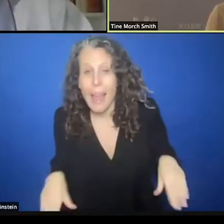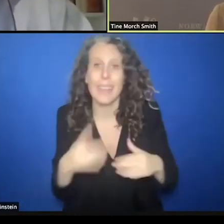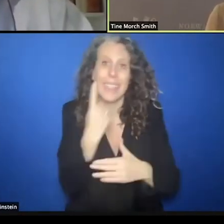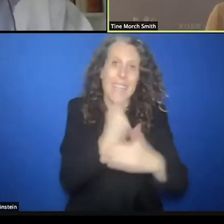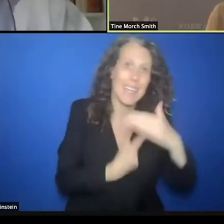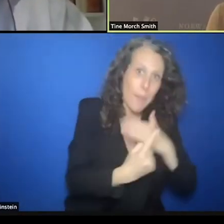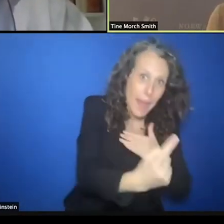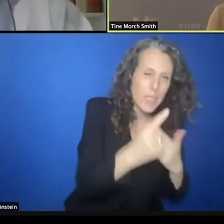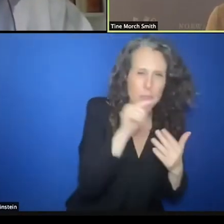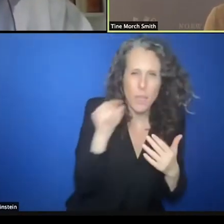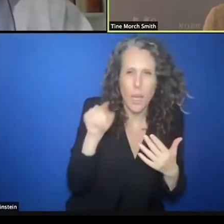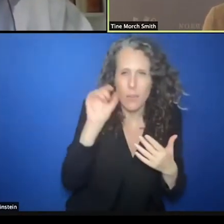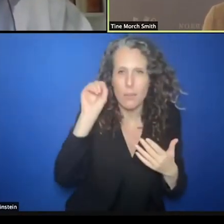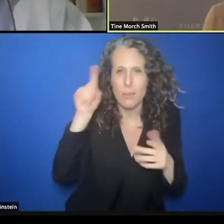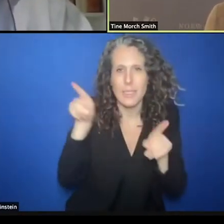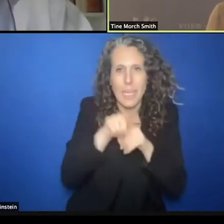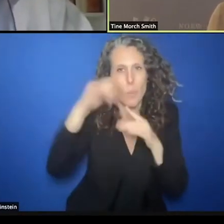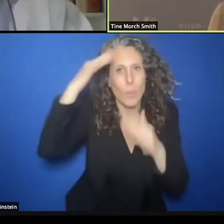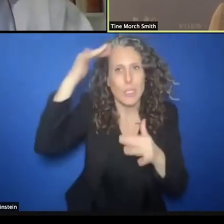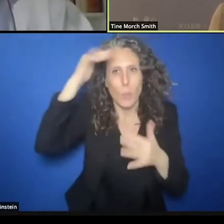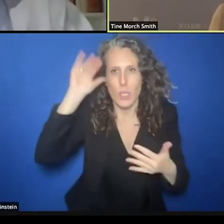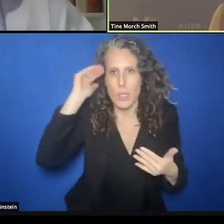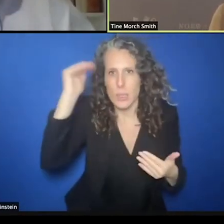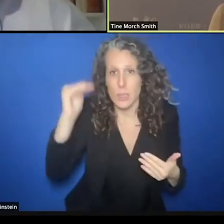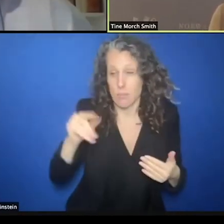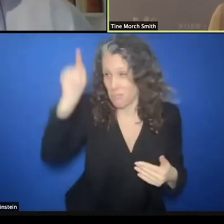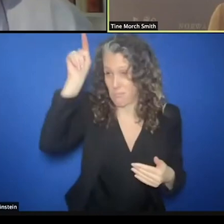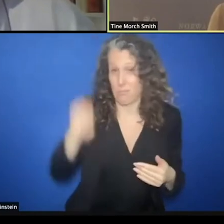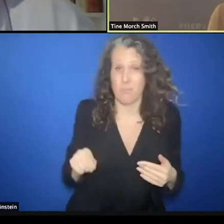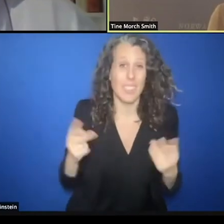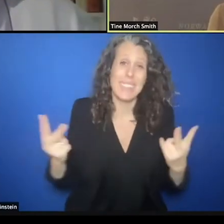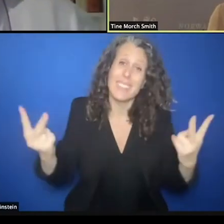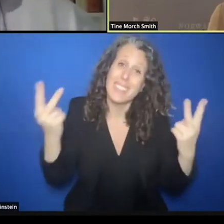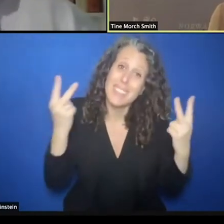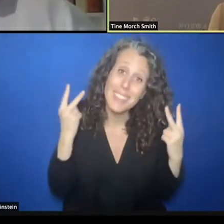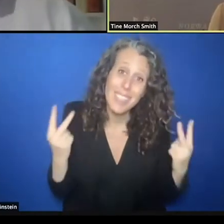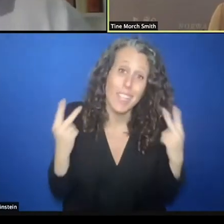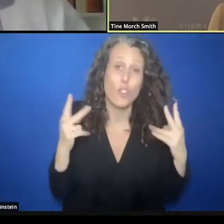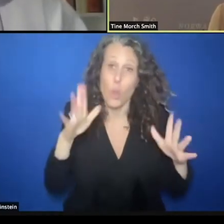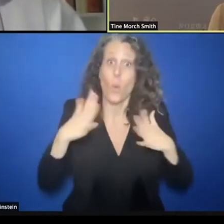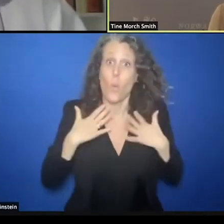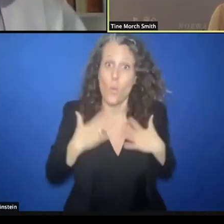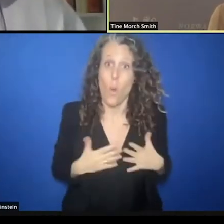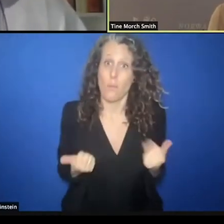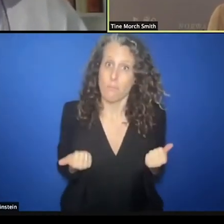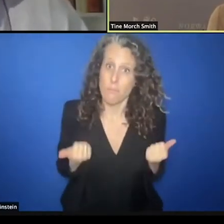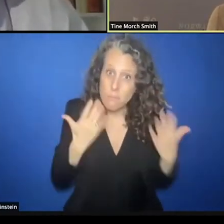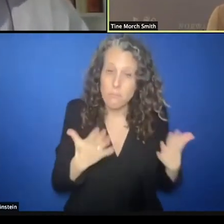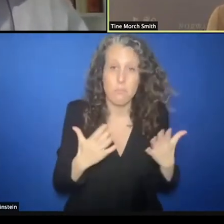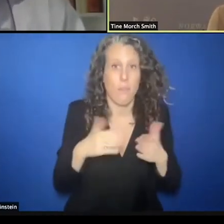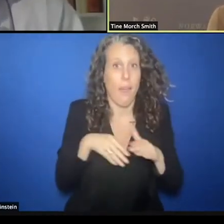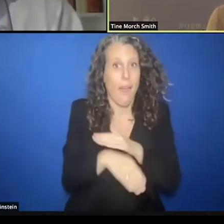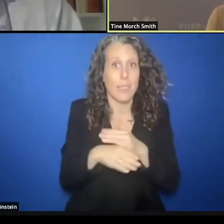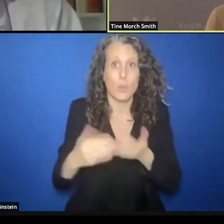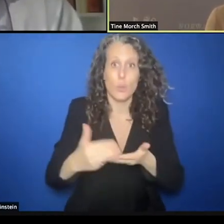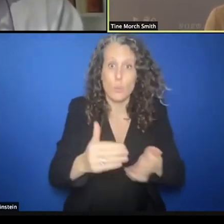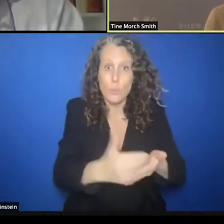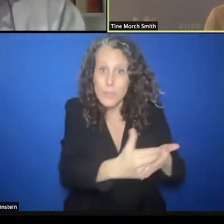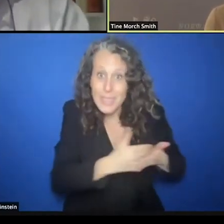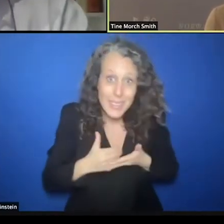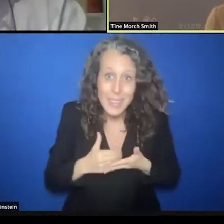And we see these principles as essential for ensuring access to protect and in situations.